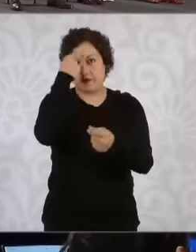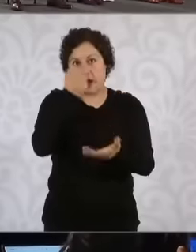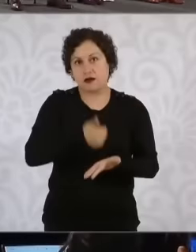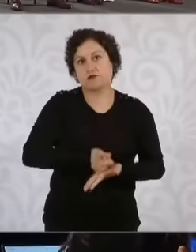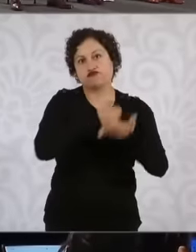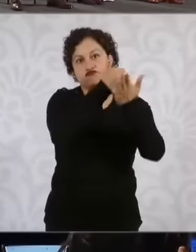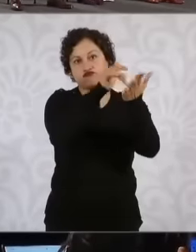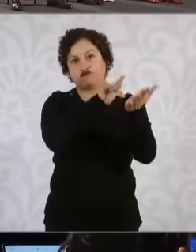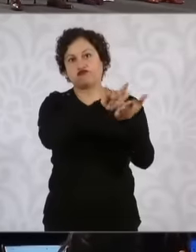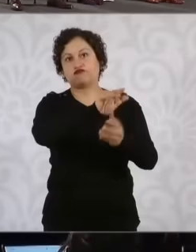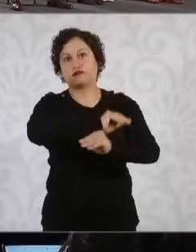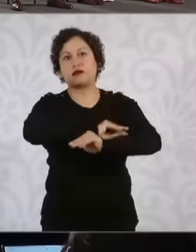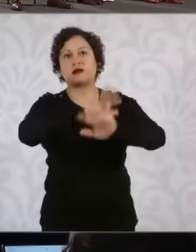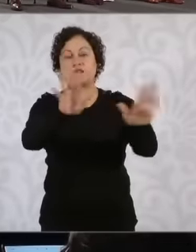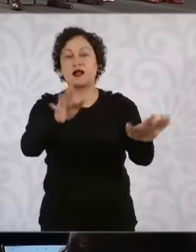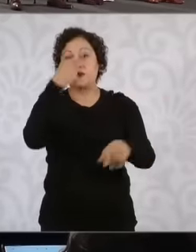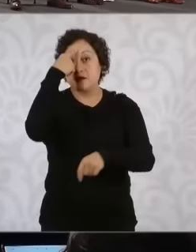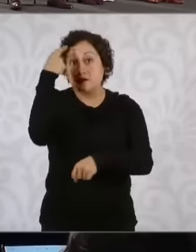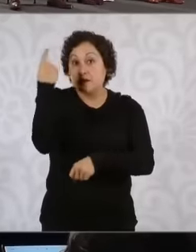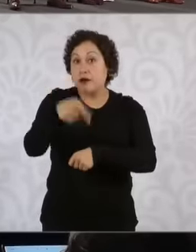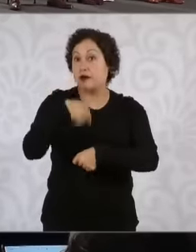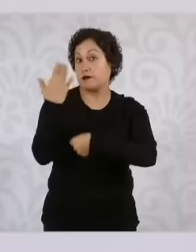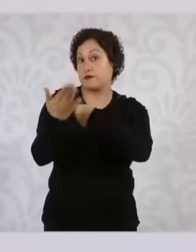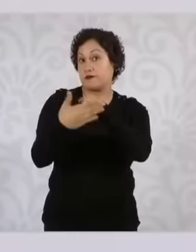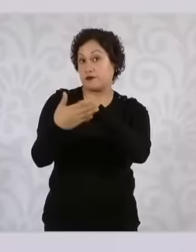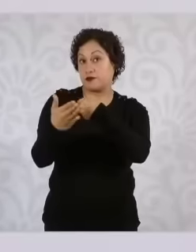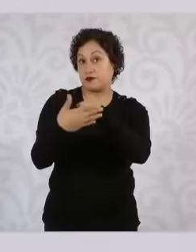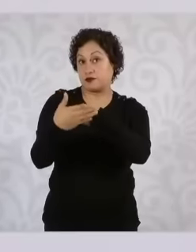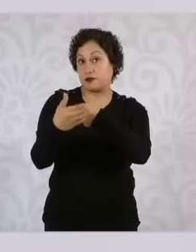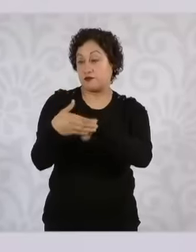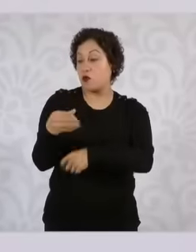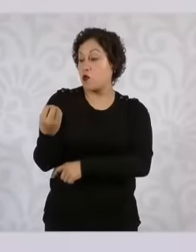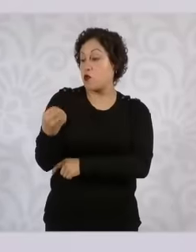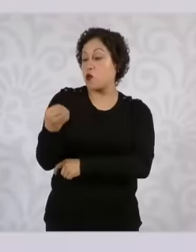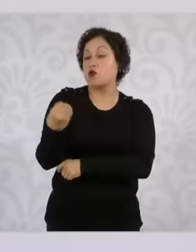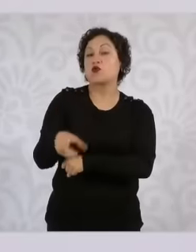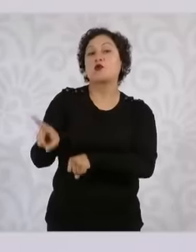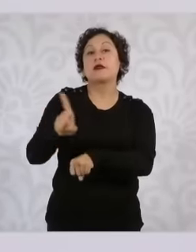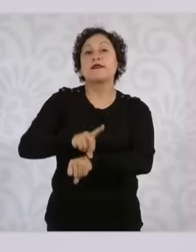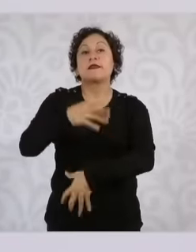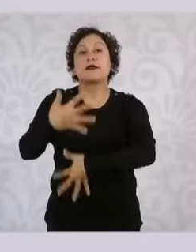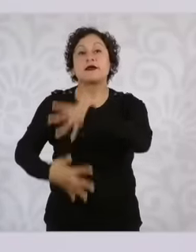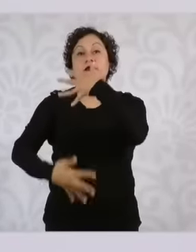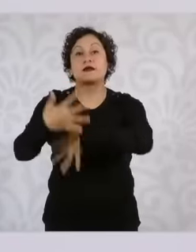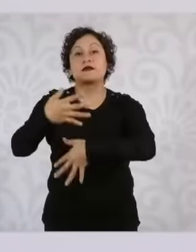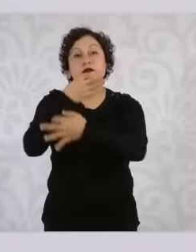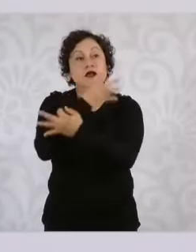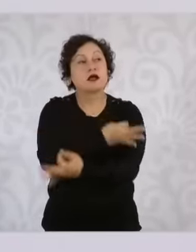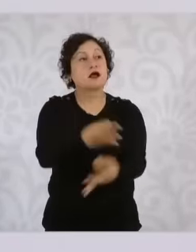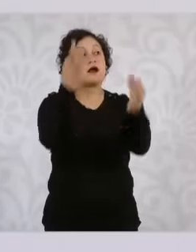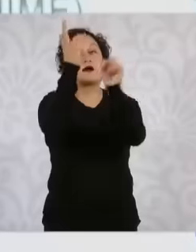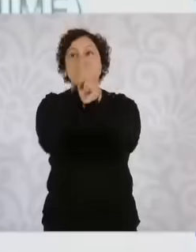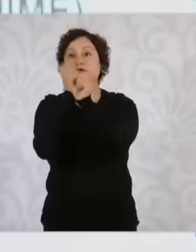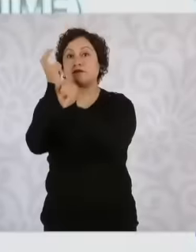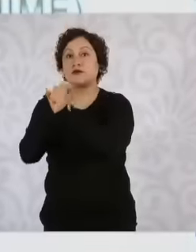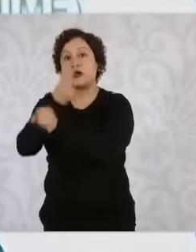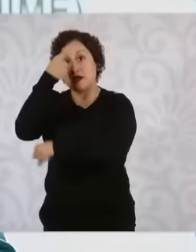October 15. If for some reason the court